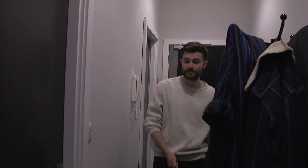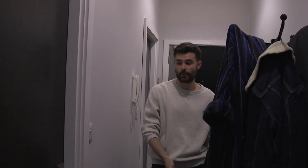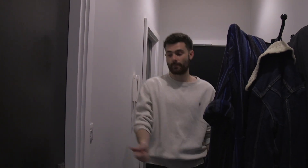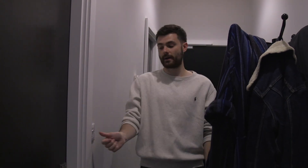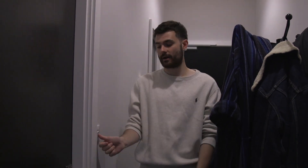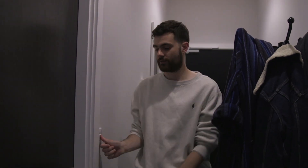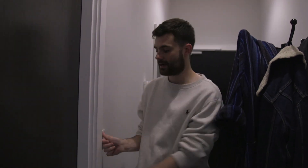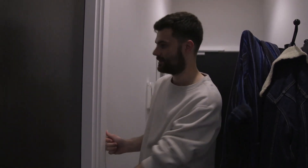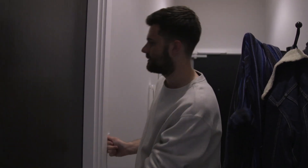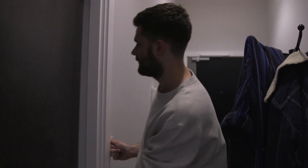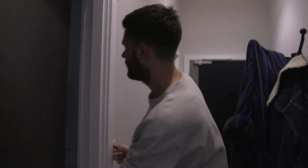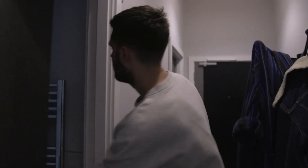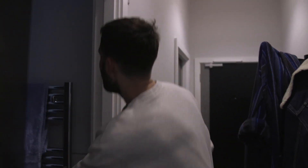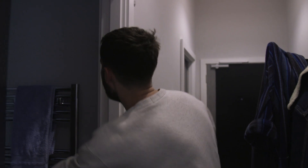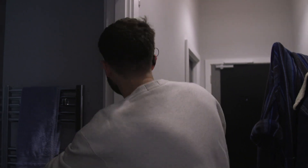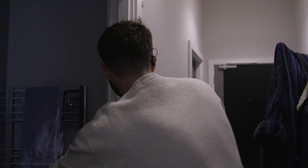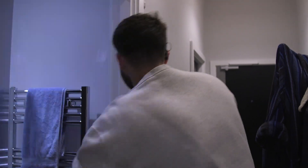And my bathroom is on my right. Oh!